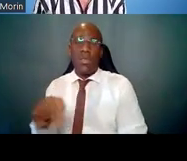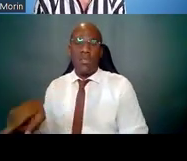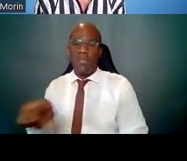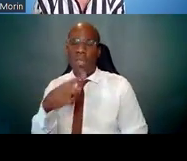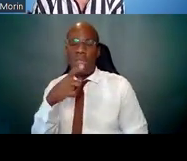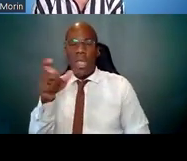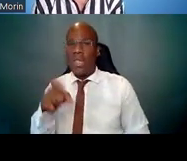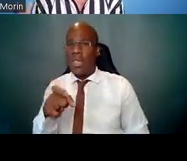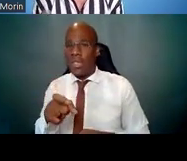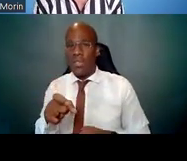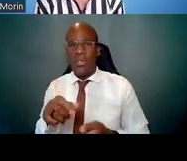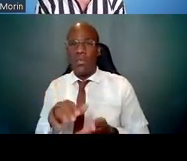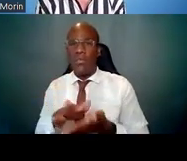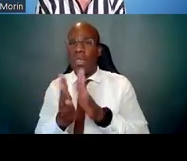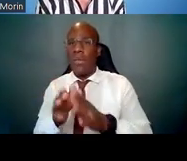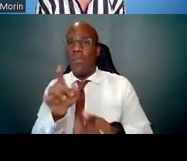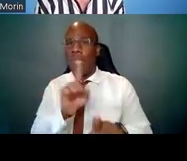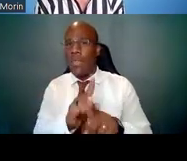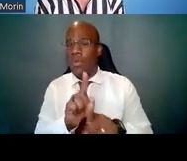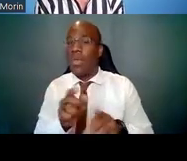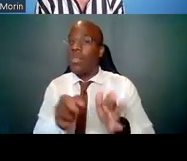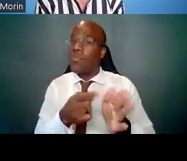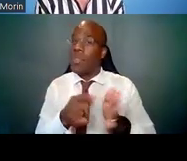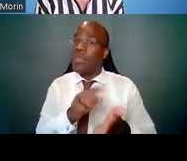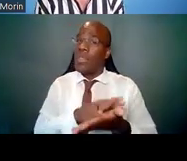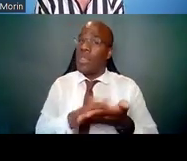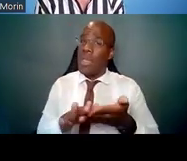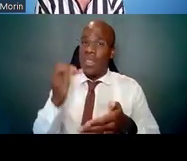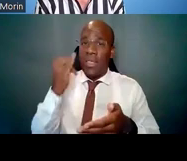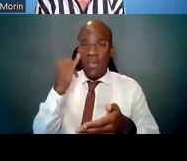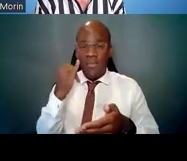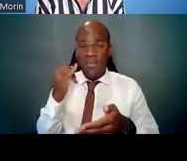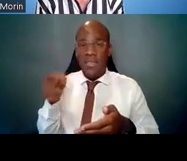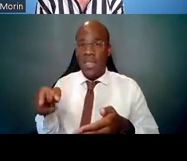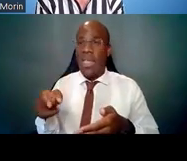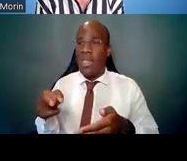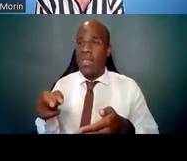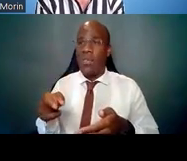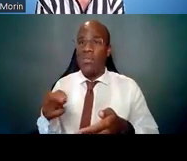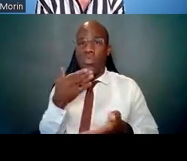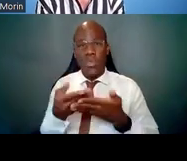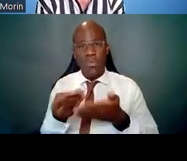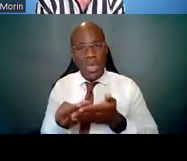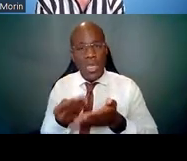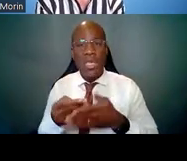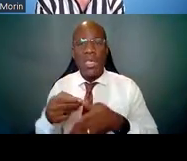Sometimes it's nice if they're a well-funded individual, a PI that's gotten good funding from the NIH --